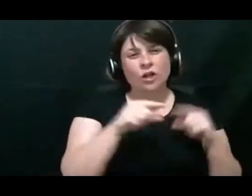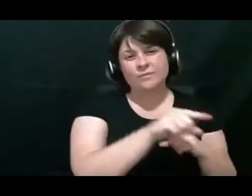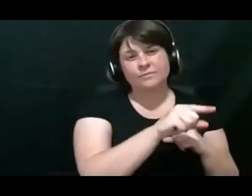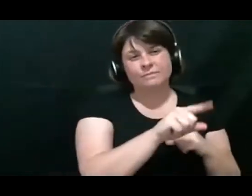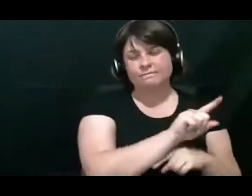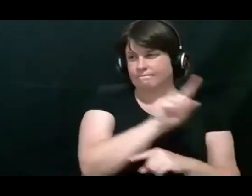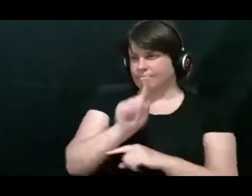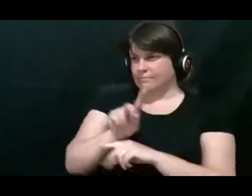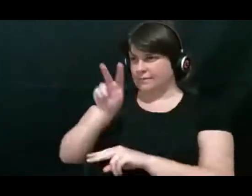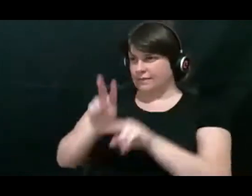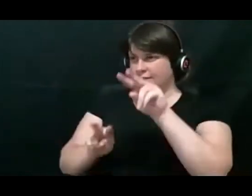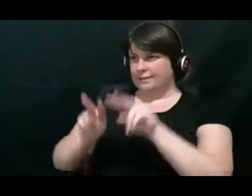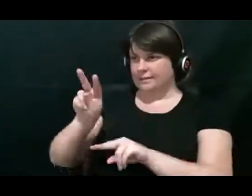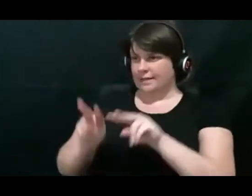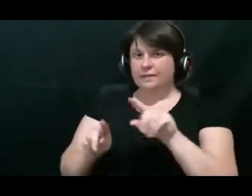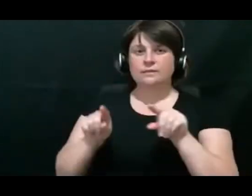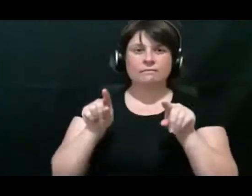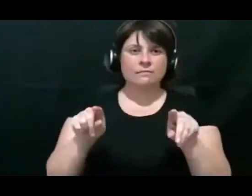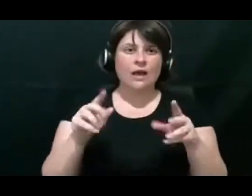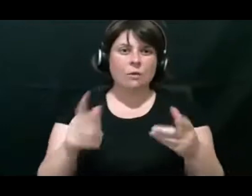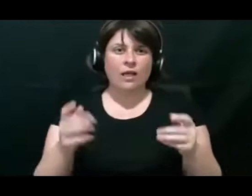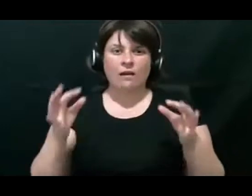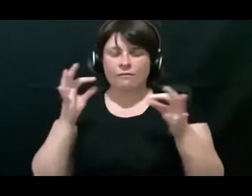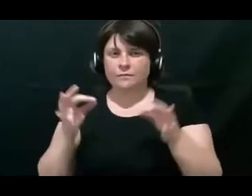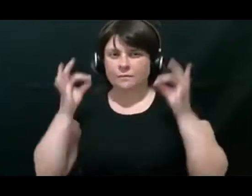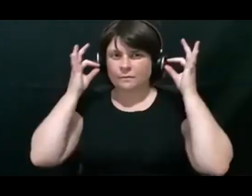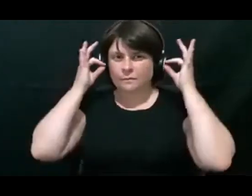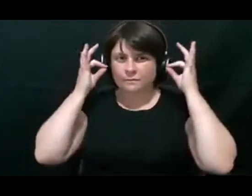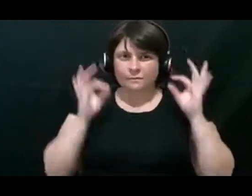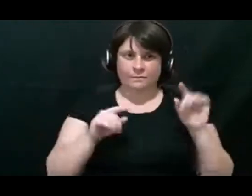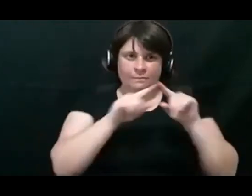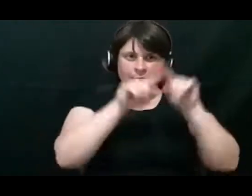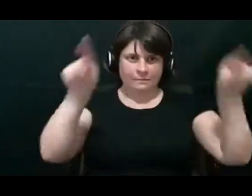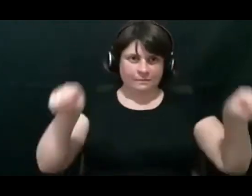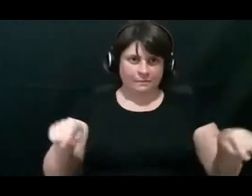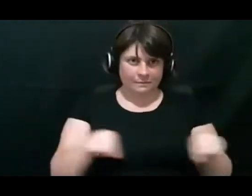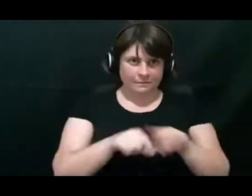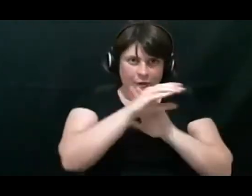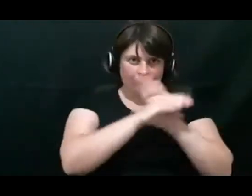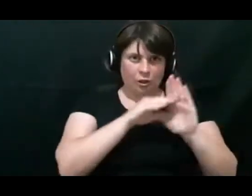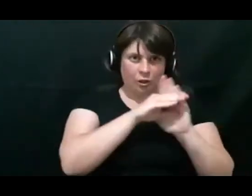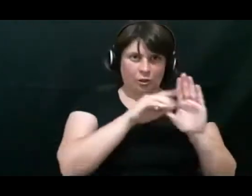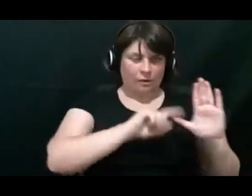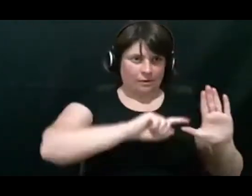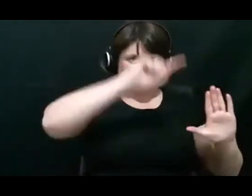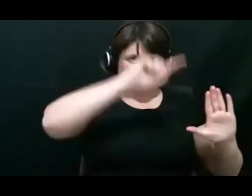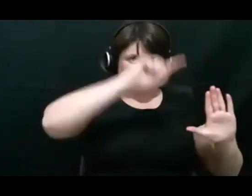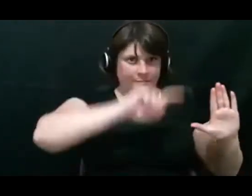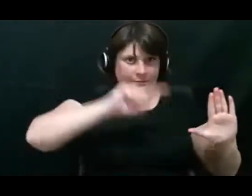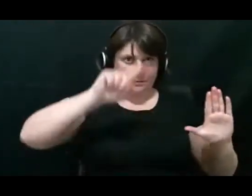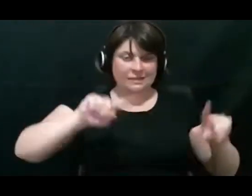So an audiologist will play a series of sounds at different frequencies and different loudnesses.